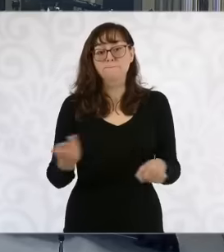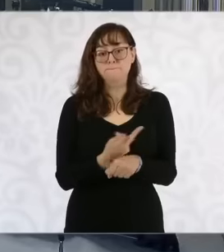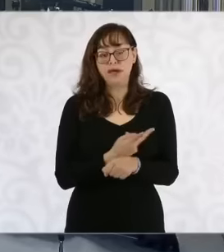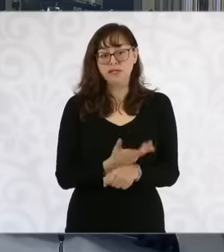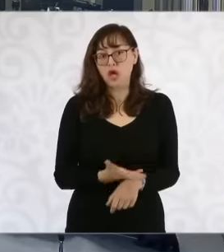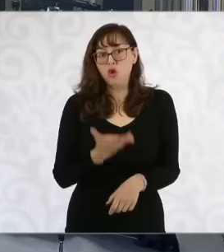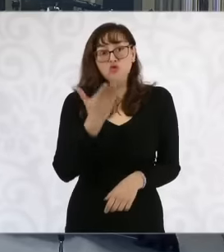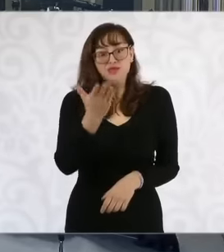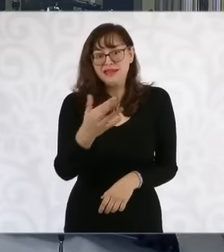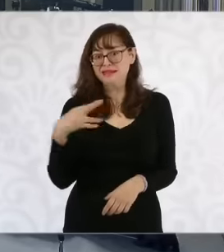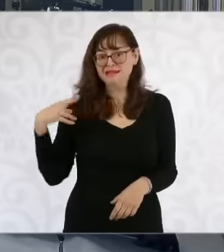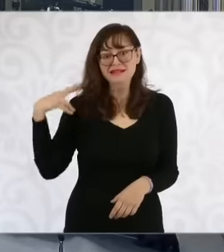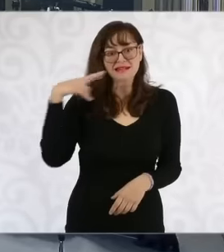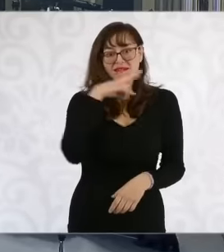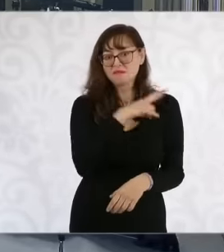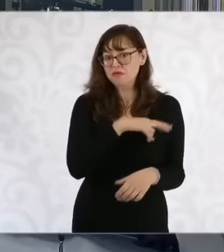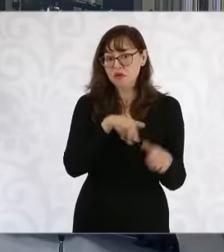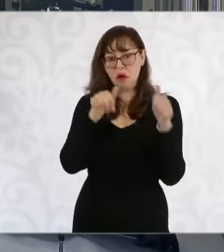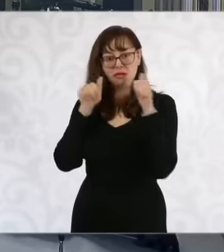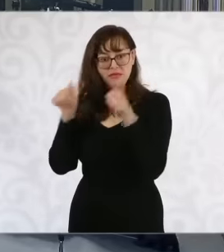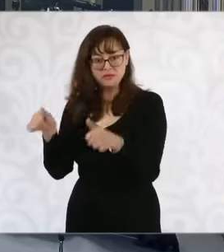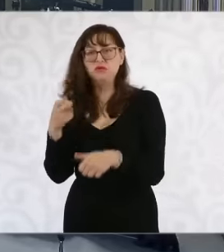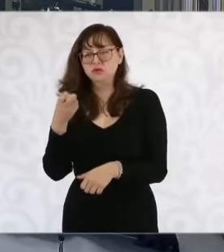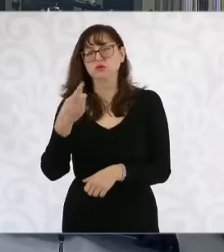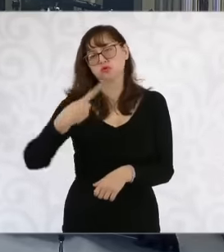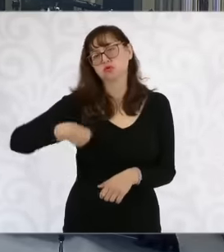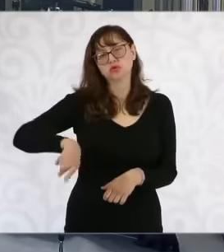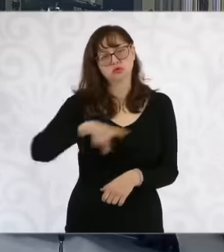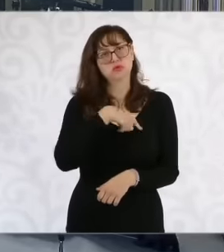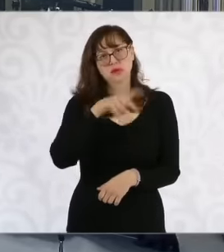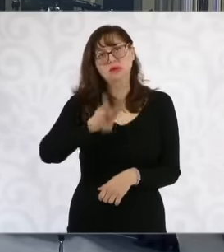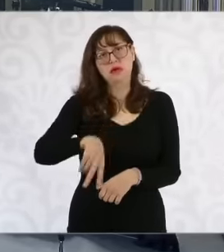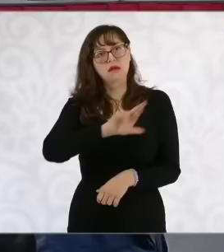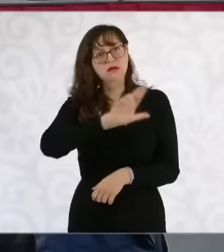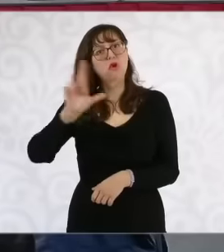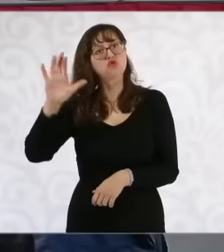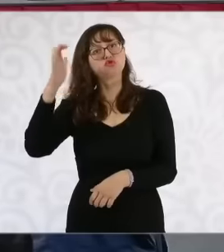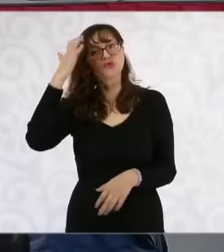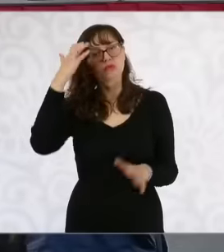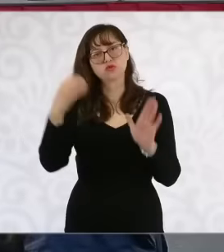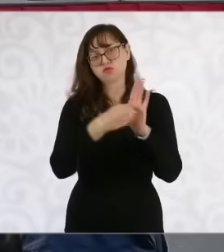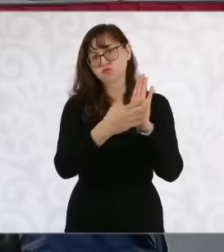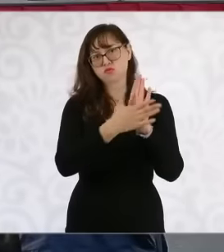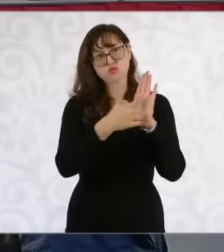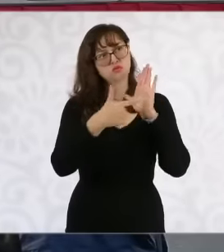of government so we highlighted it there and to finish a topic that has to do with historical justice